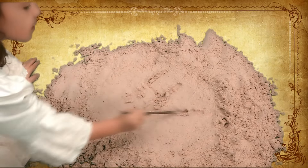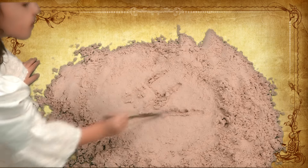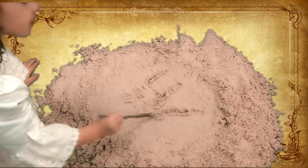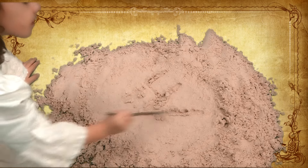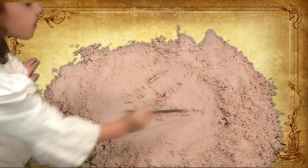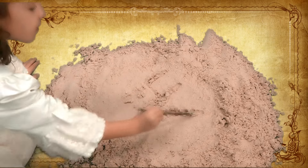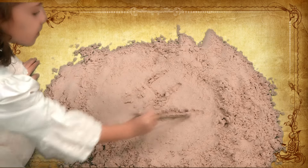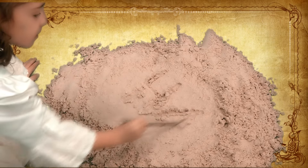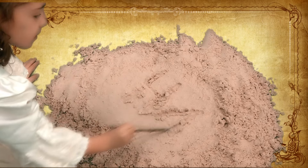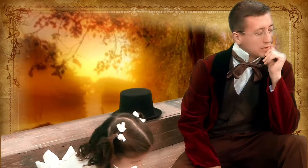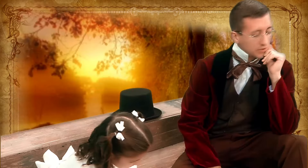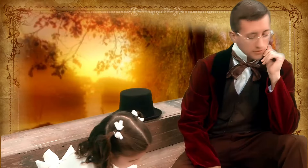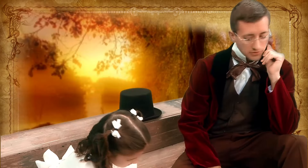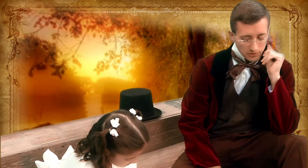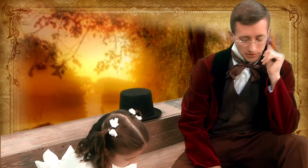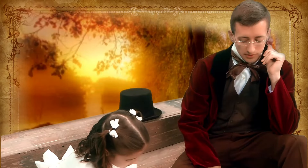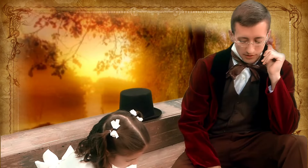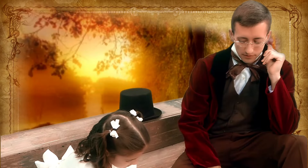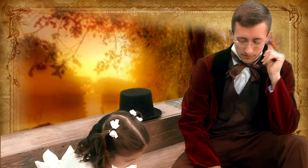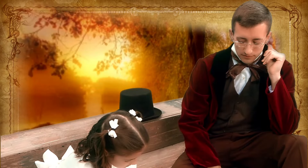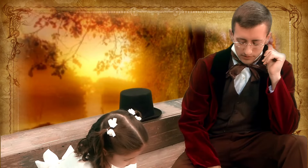It will be a miracle if... she ever learns...